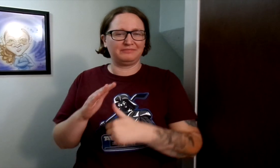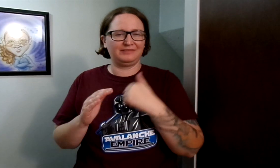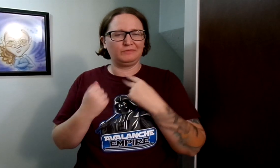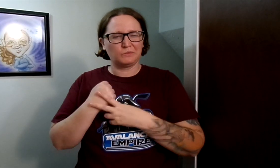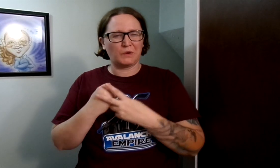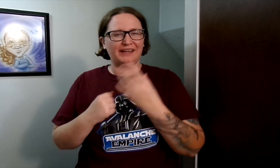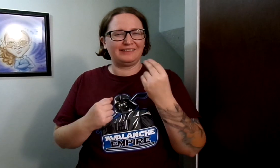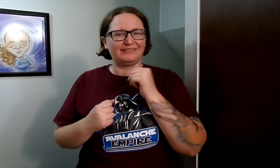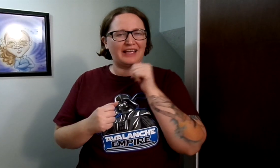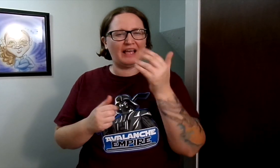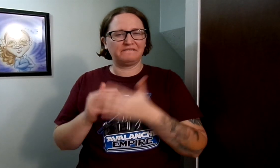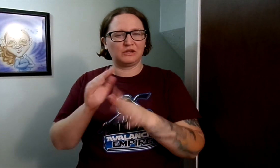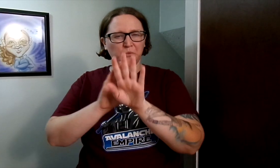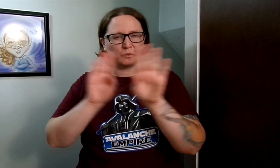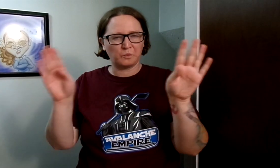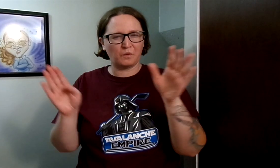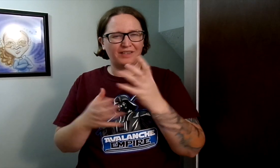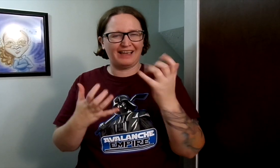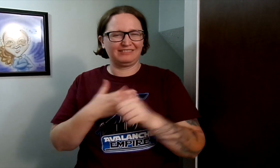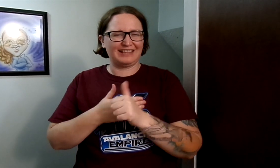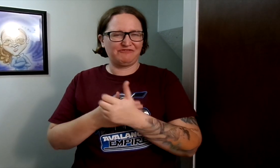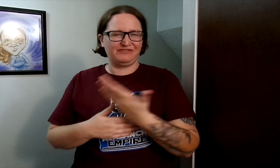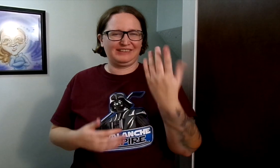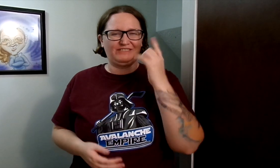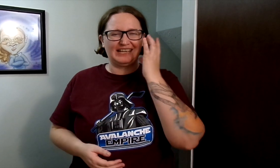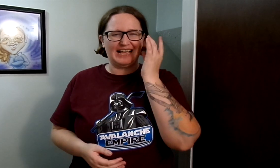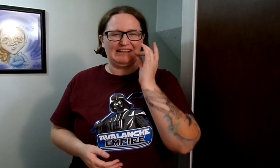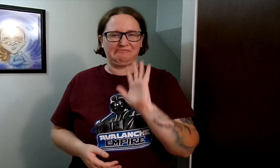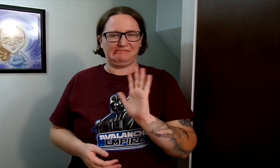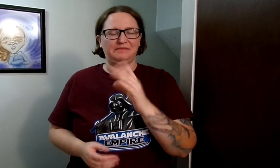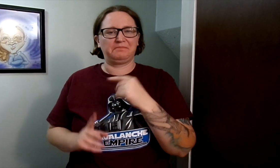because there's a lot of storage down there. It's unfinished, the walls, there's a lot of dangerous things for the cats.